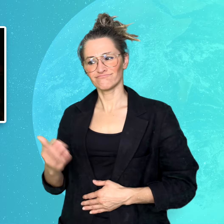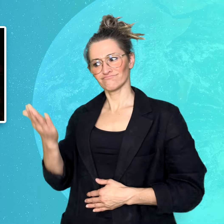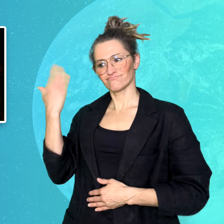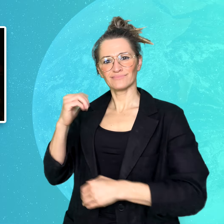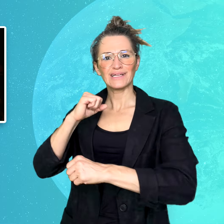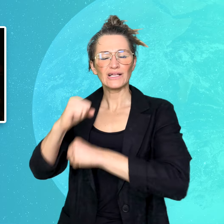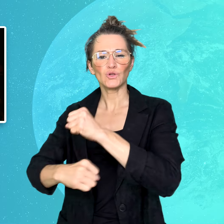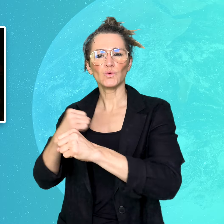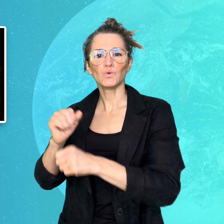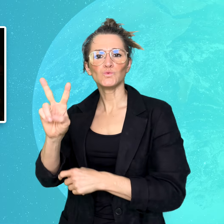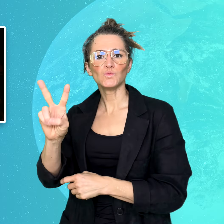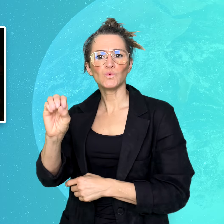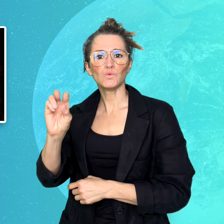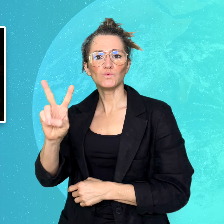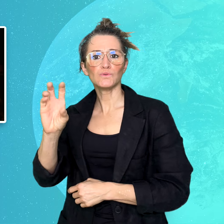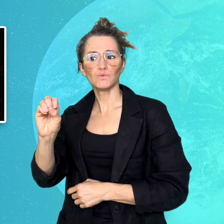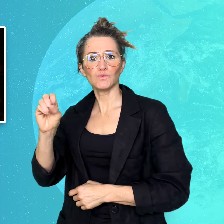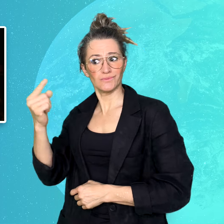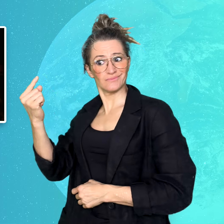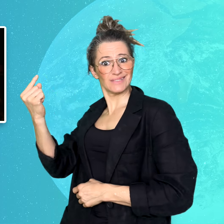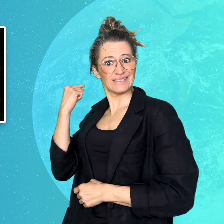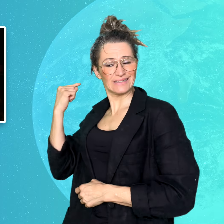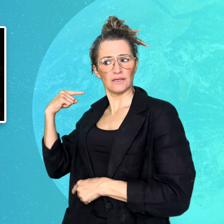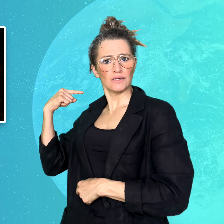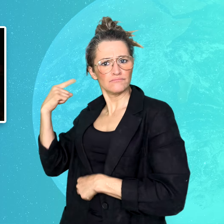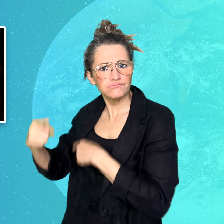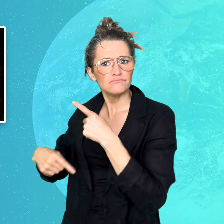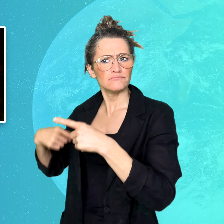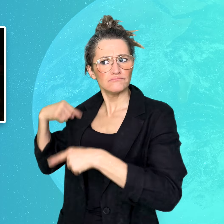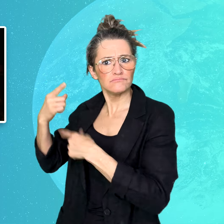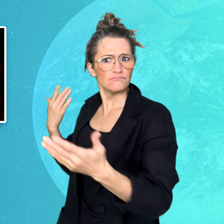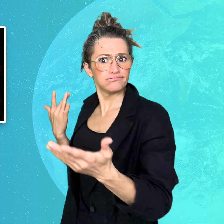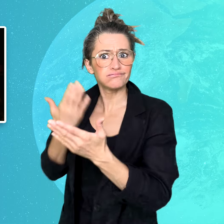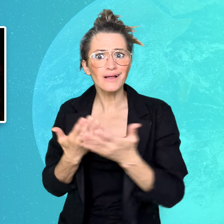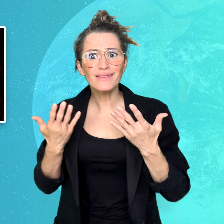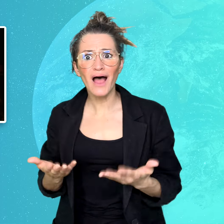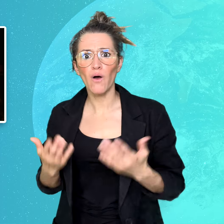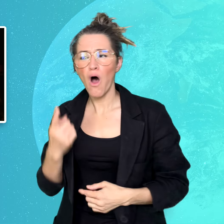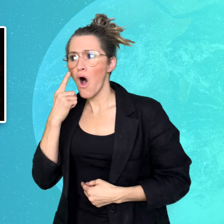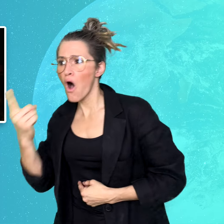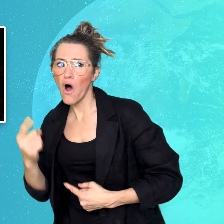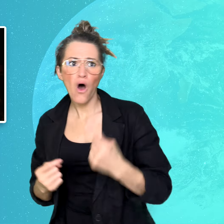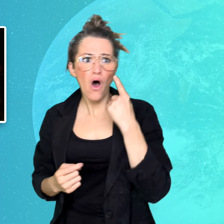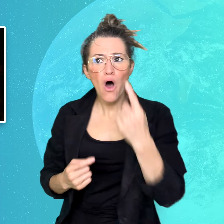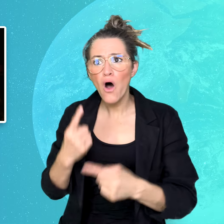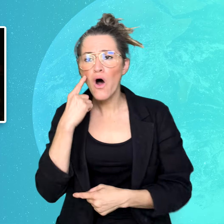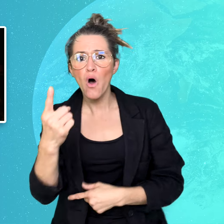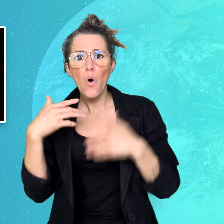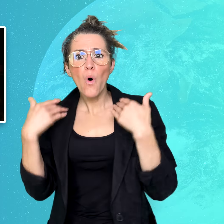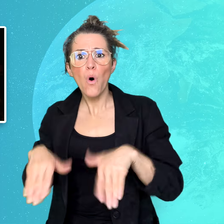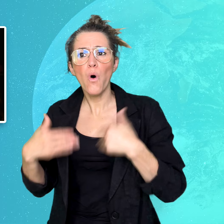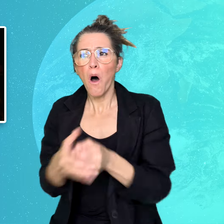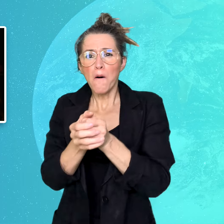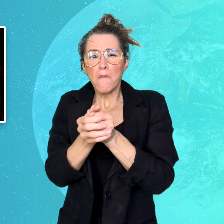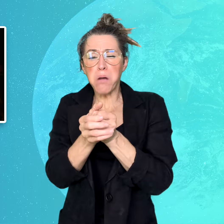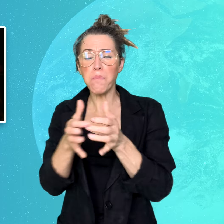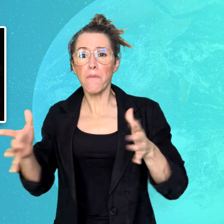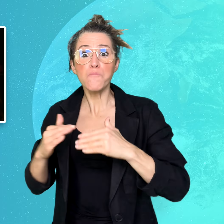Since 2020, there has been an increase in Deaf-friendly music festivals